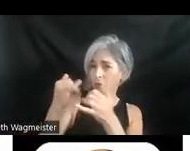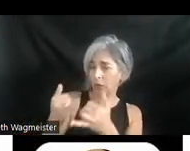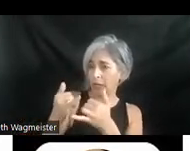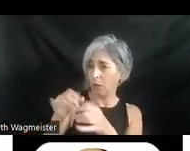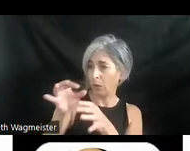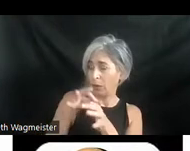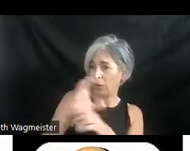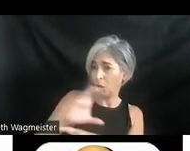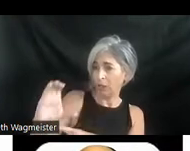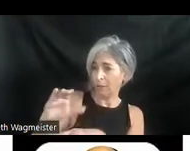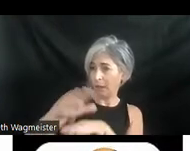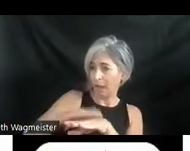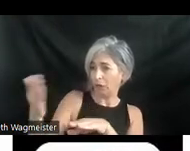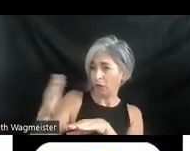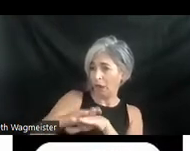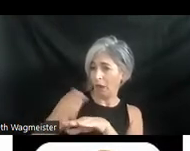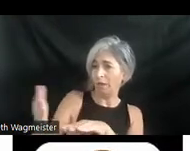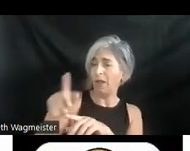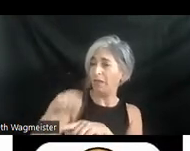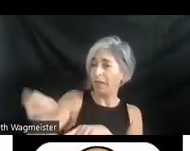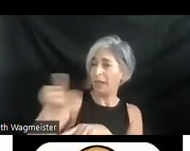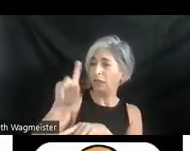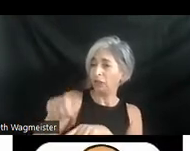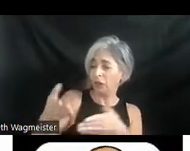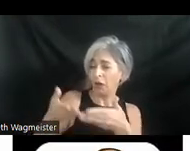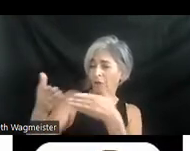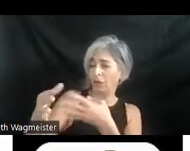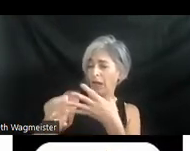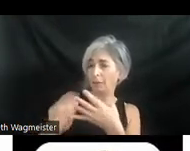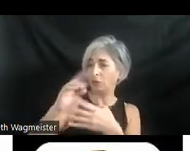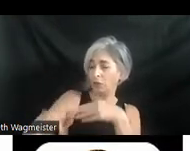be turned on or off. Should they offer an option to add audio description?